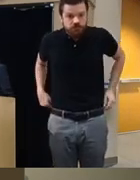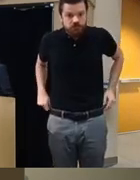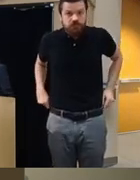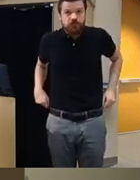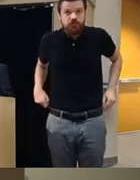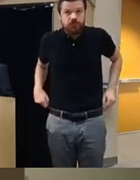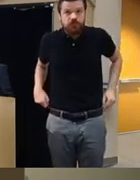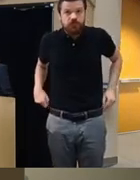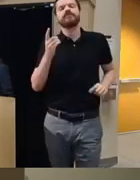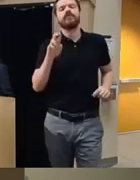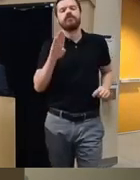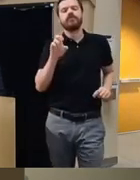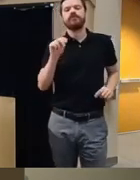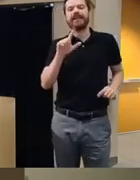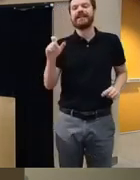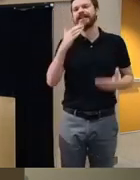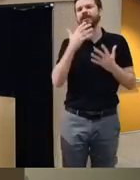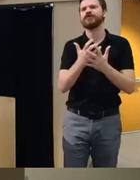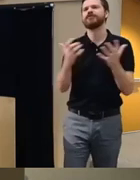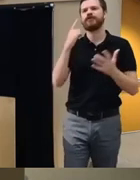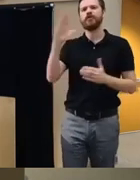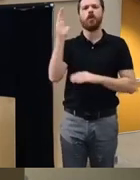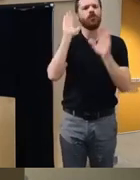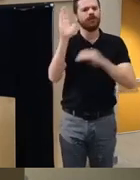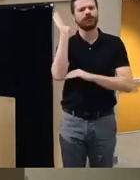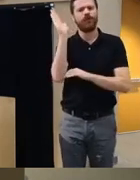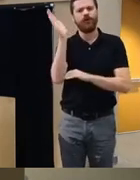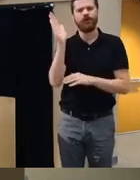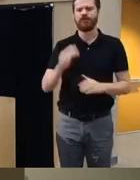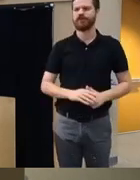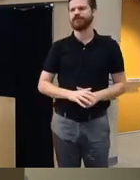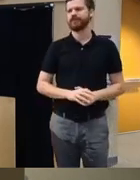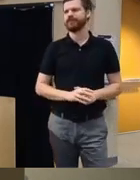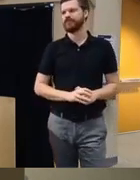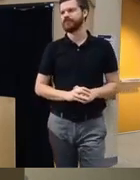thank you so much Caroline for the wonderful talk and uh I'm sure that this would lead to